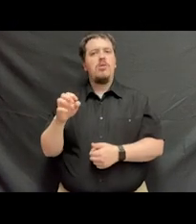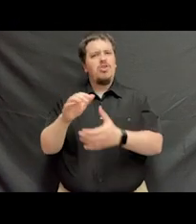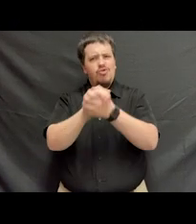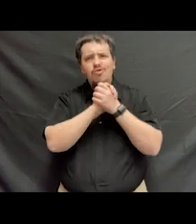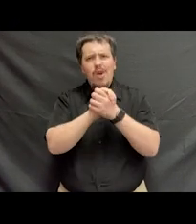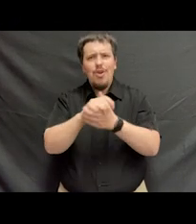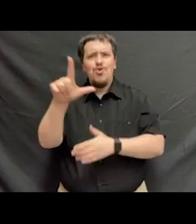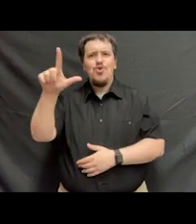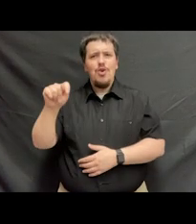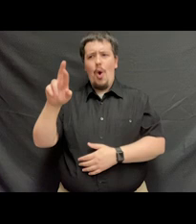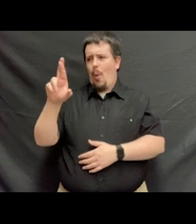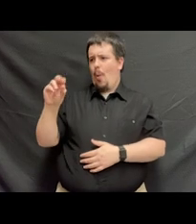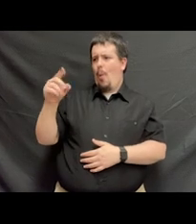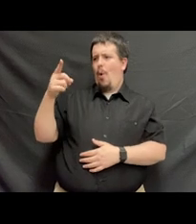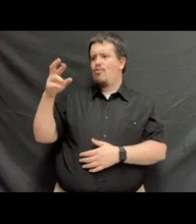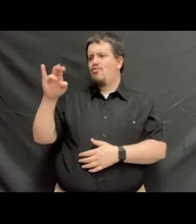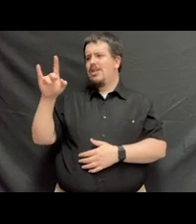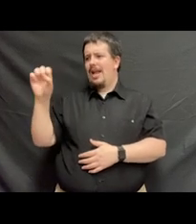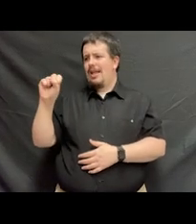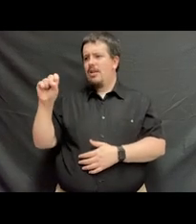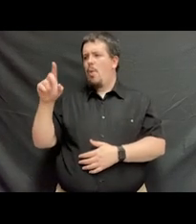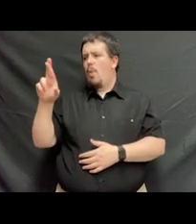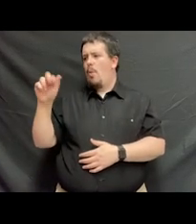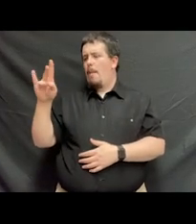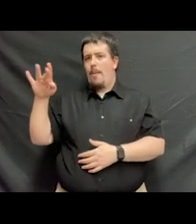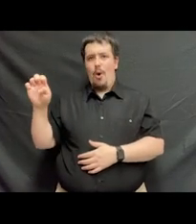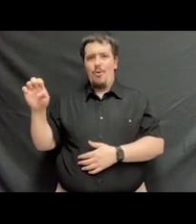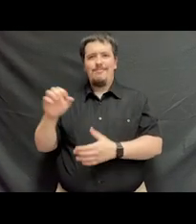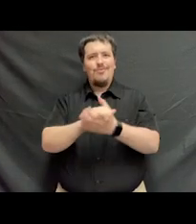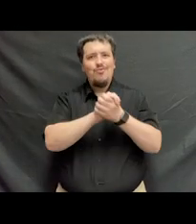in the Army Nurse Corps. Congratulations Lieutenant Rodriguez Ramon.